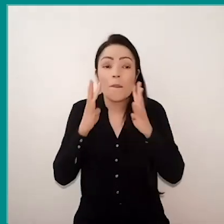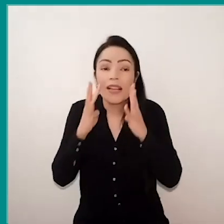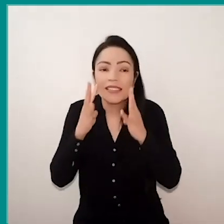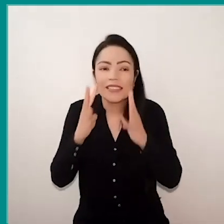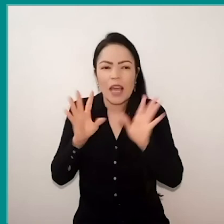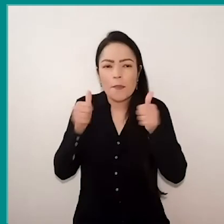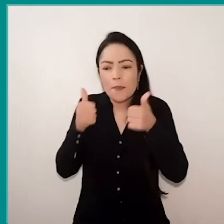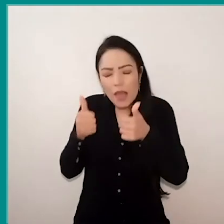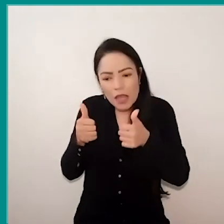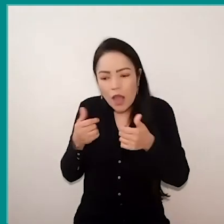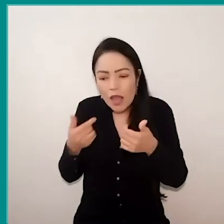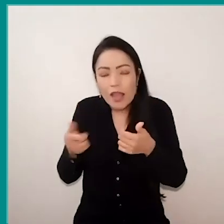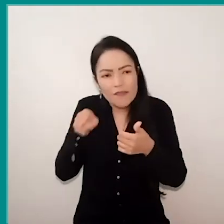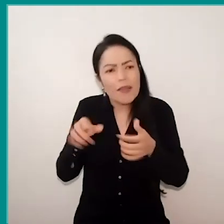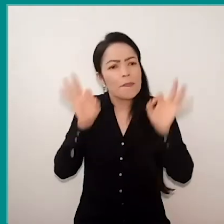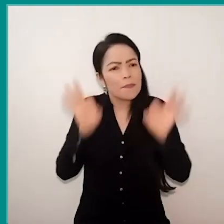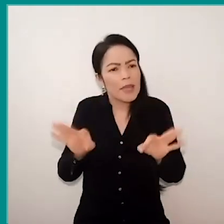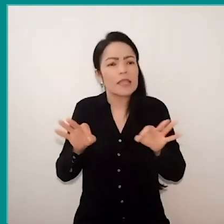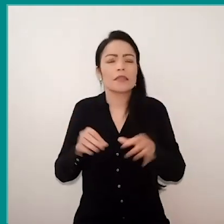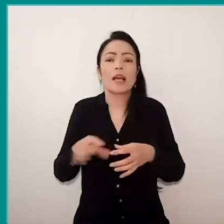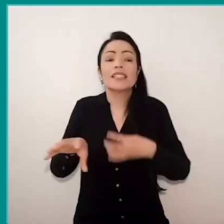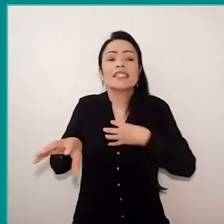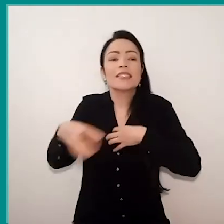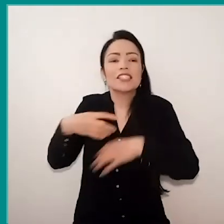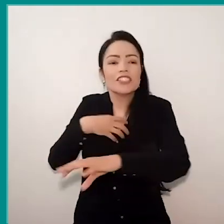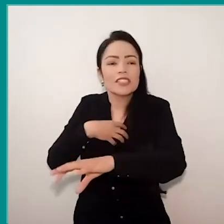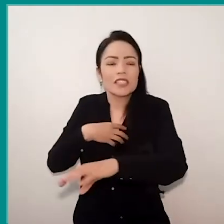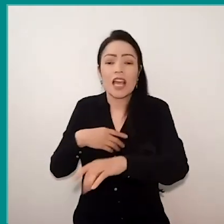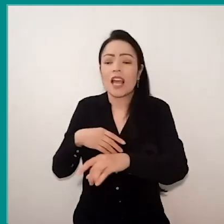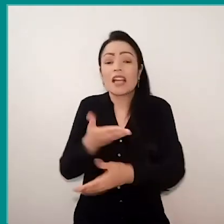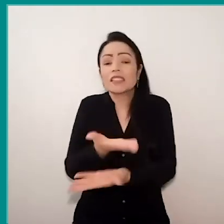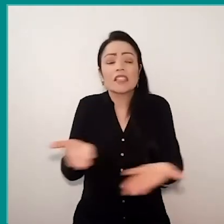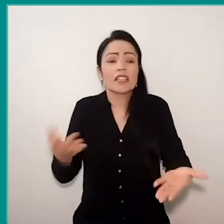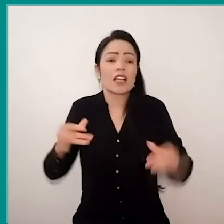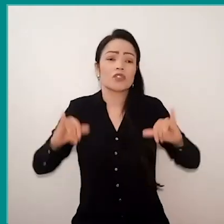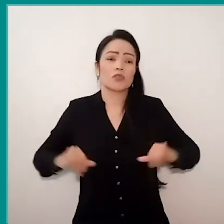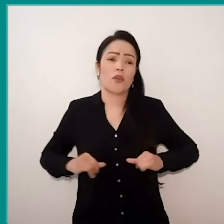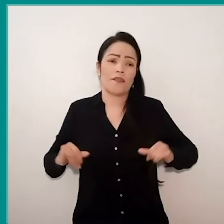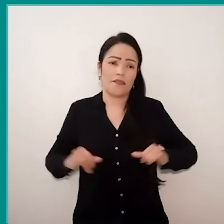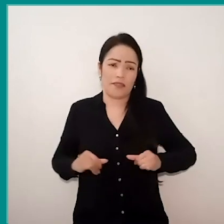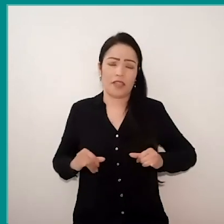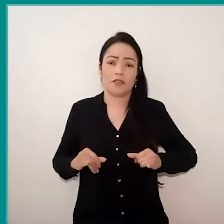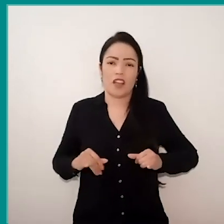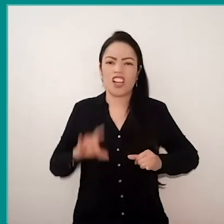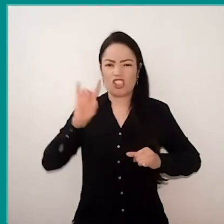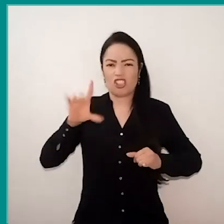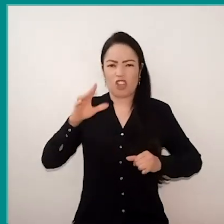so we can feel them? Children have suffered a lot, not just us adults, and maybe we don't remember this all the time.